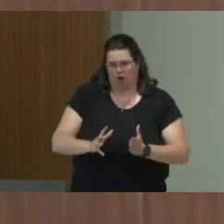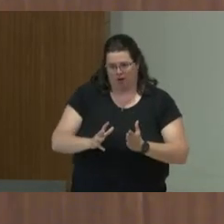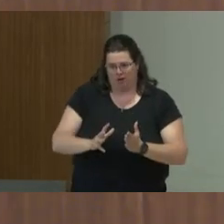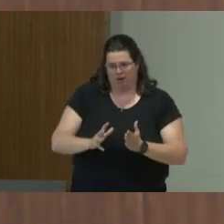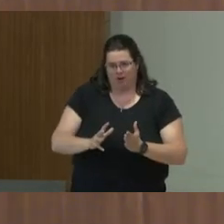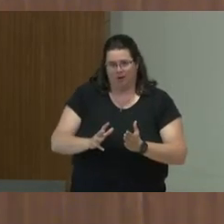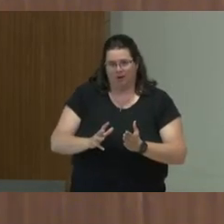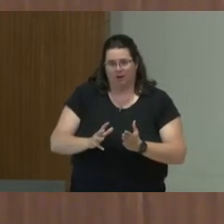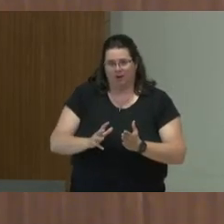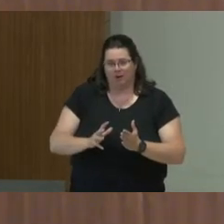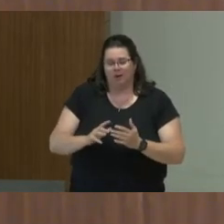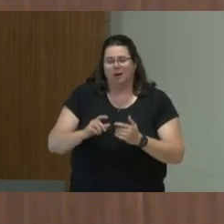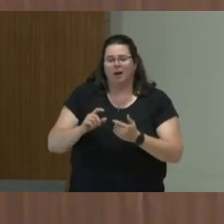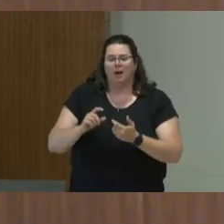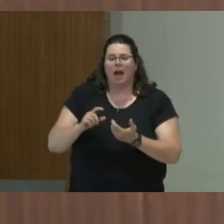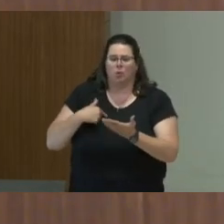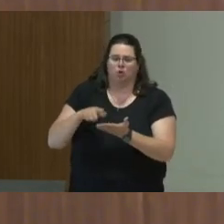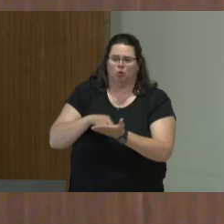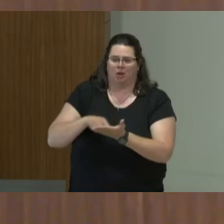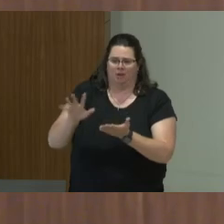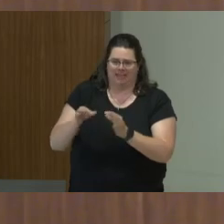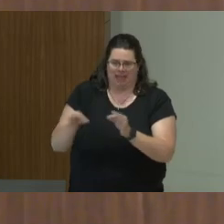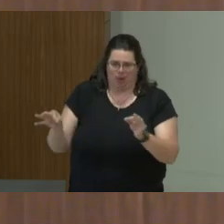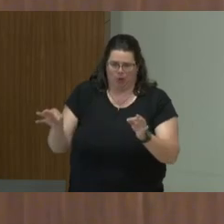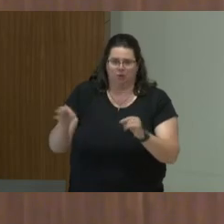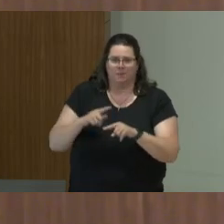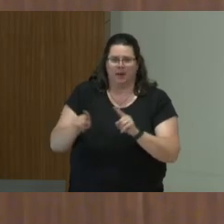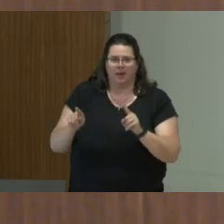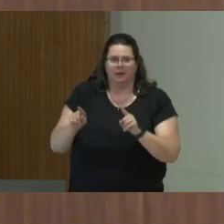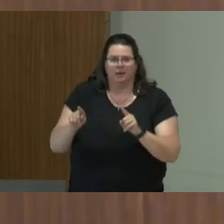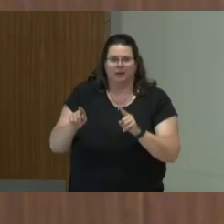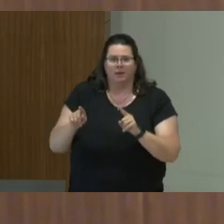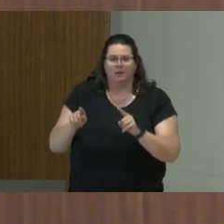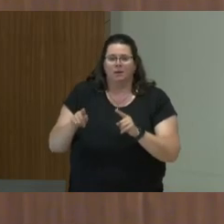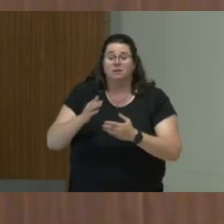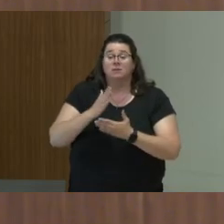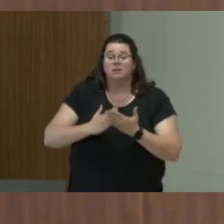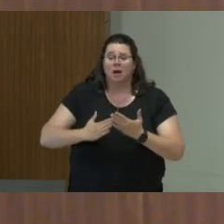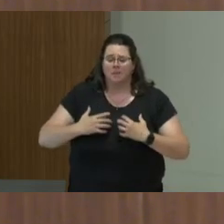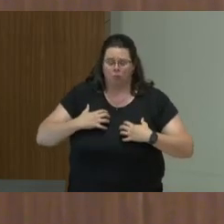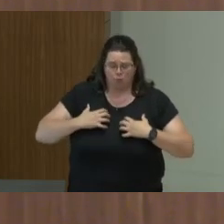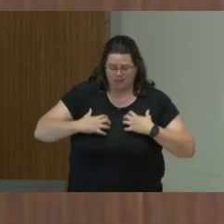But anyway, writing about either some wrestling with their own, which doesn'tmatter,